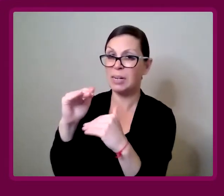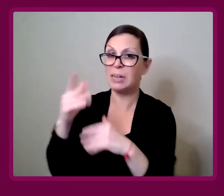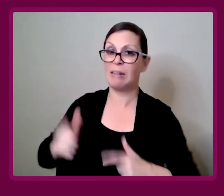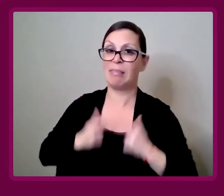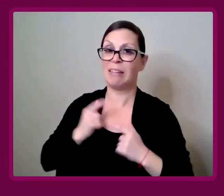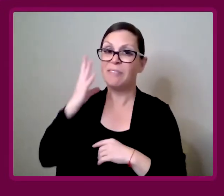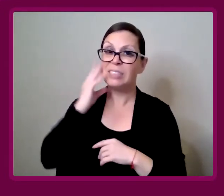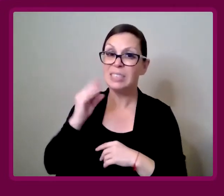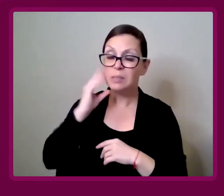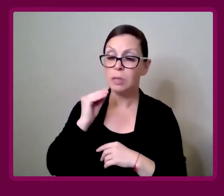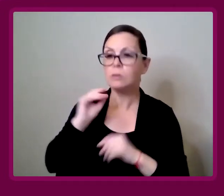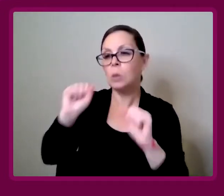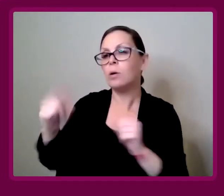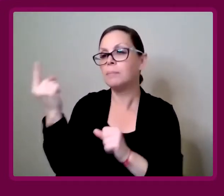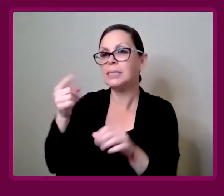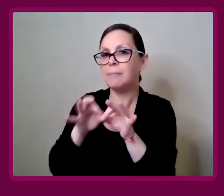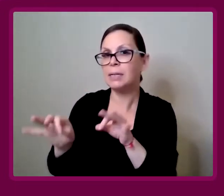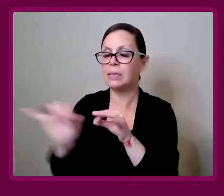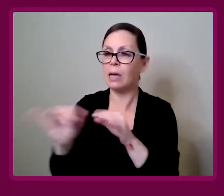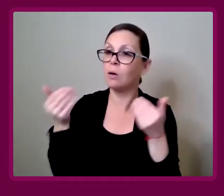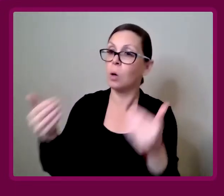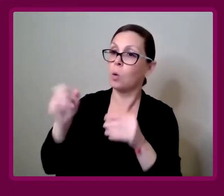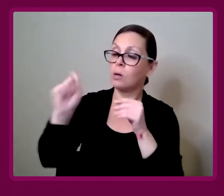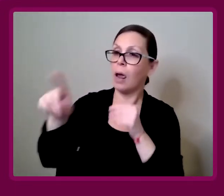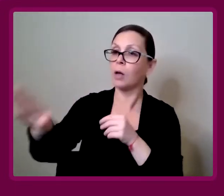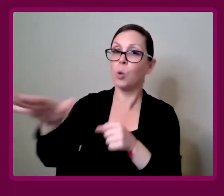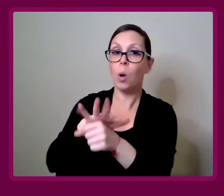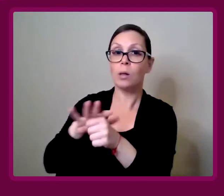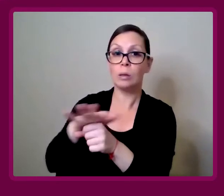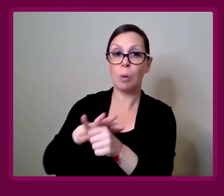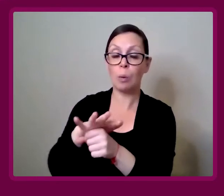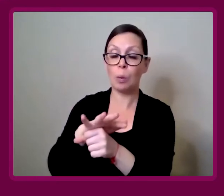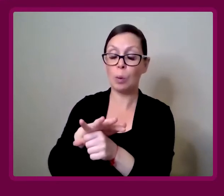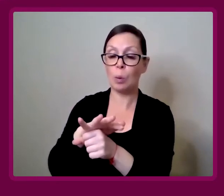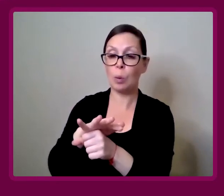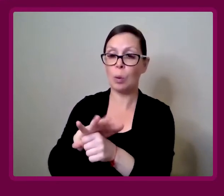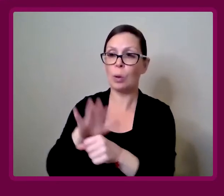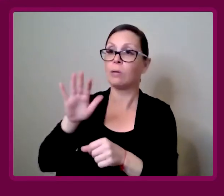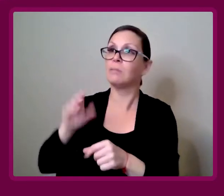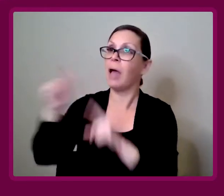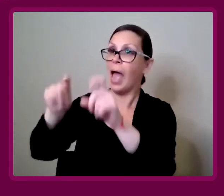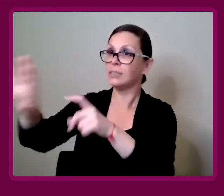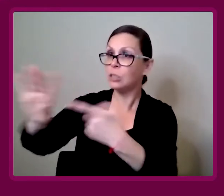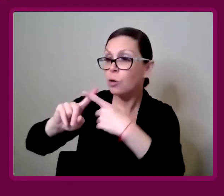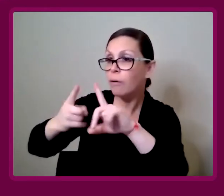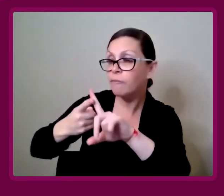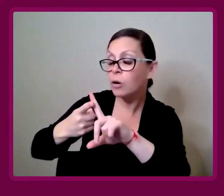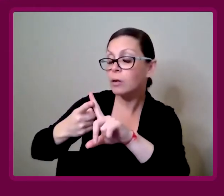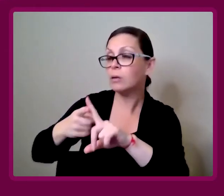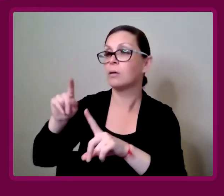It could be something as simple as just asking your local, asking your friend.